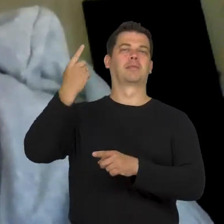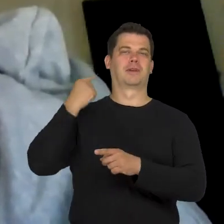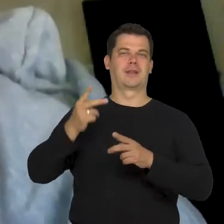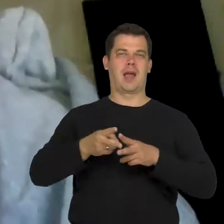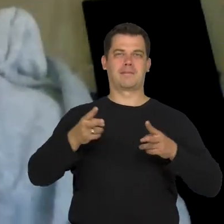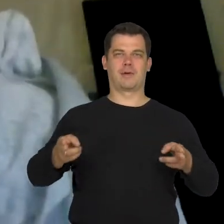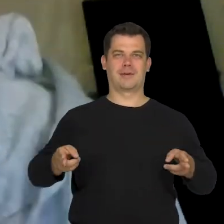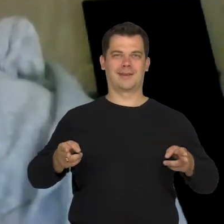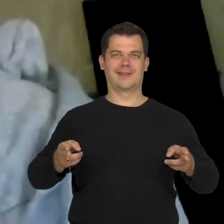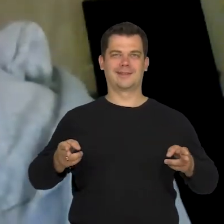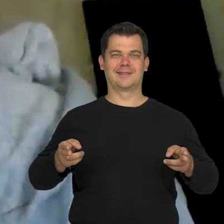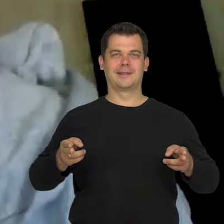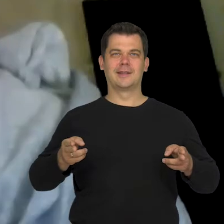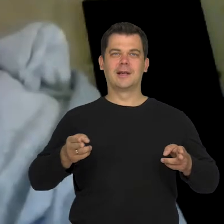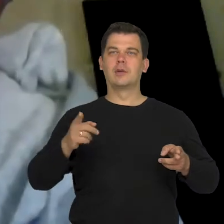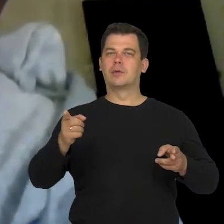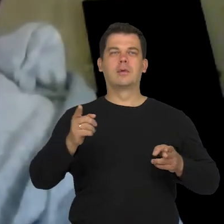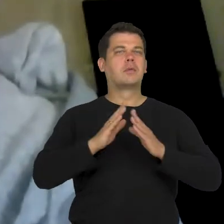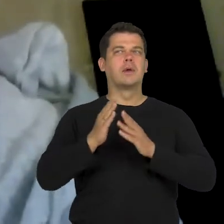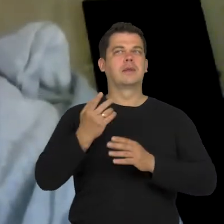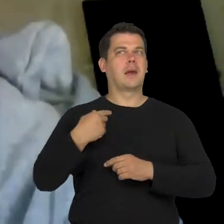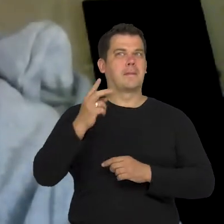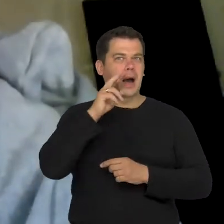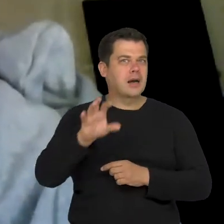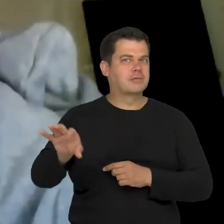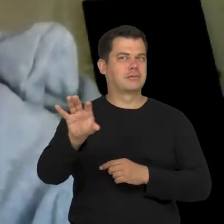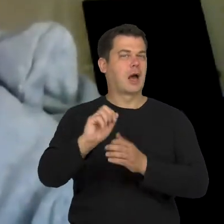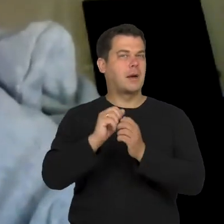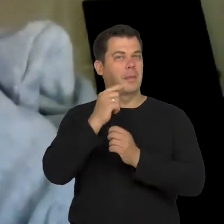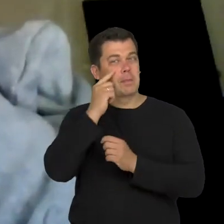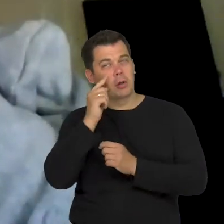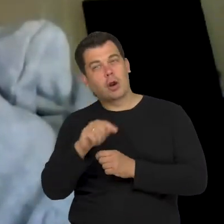This burden is the idea of not looking or not to peep, or not to be curious.